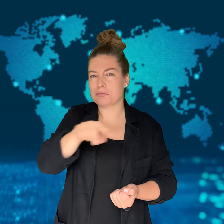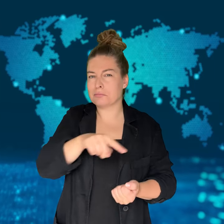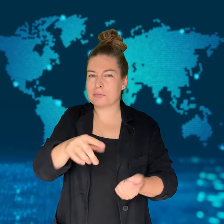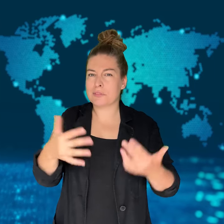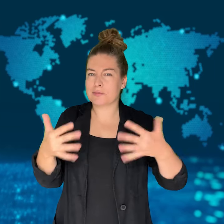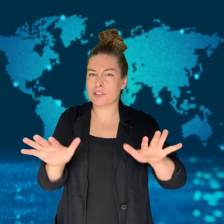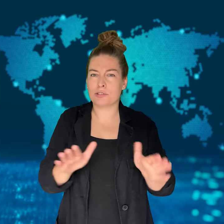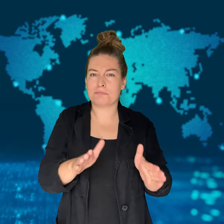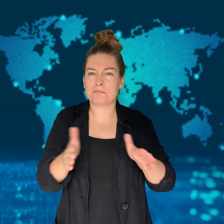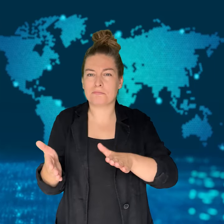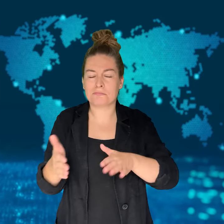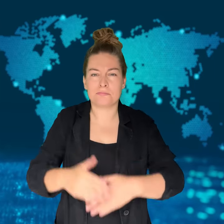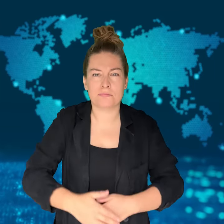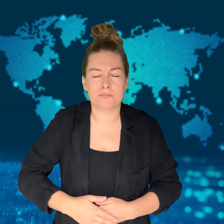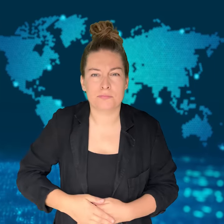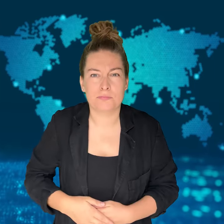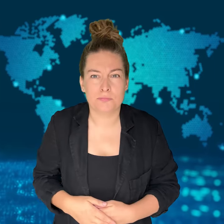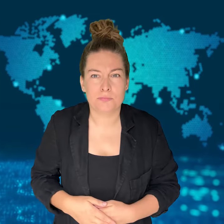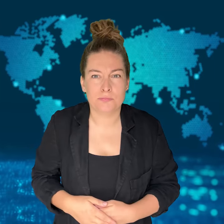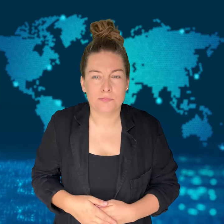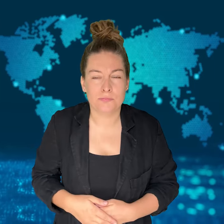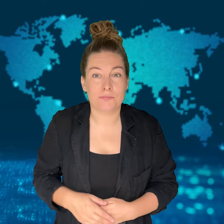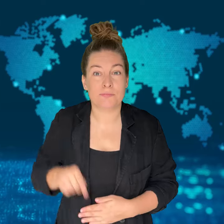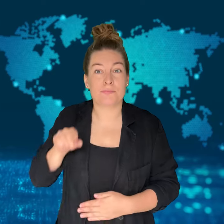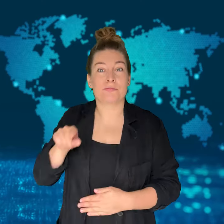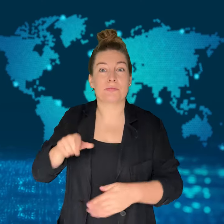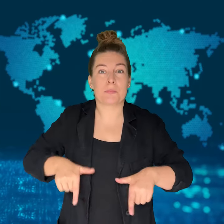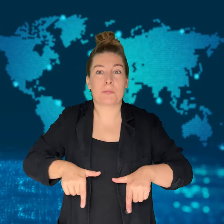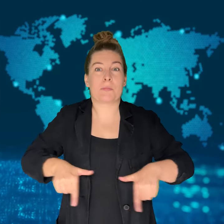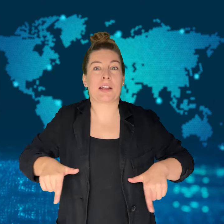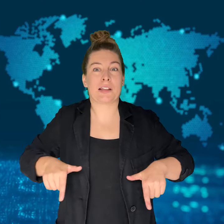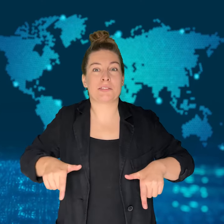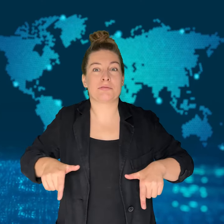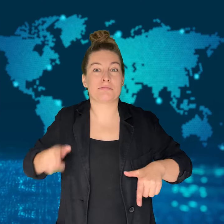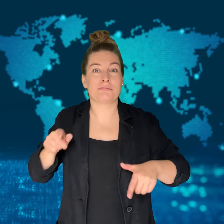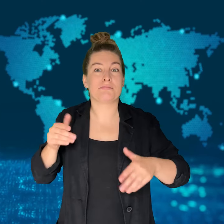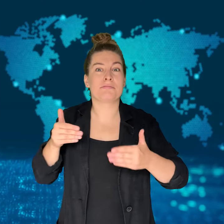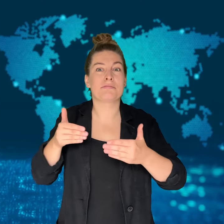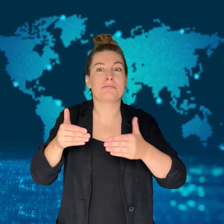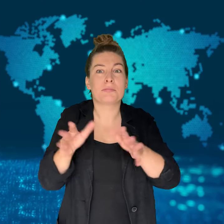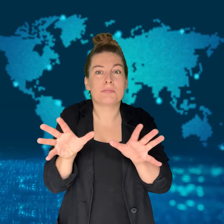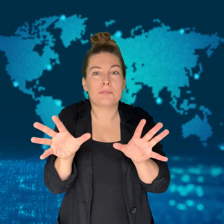More than one-third of the 240 hostages that were taken